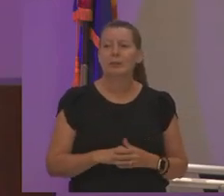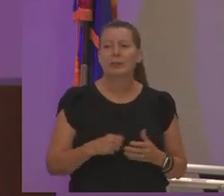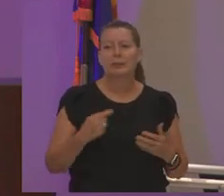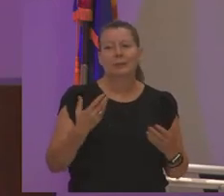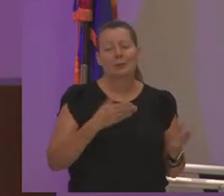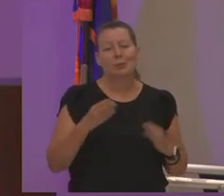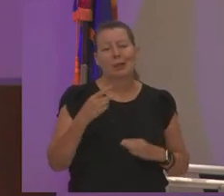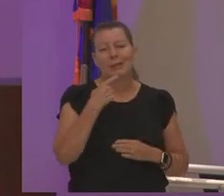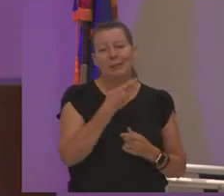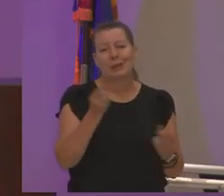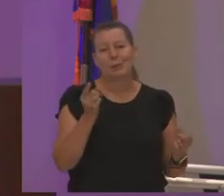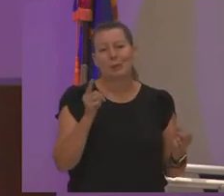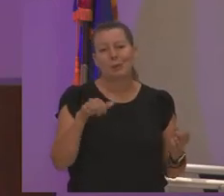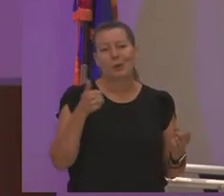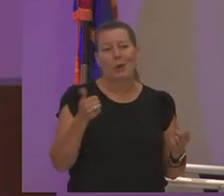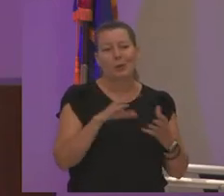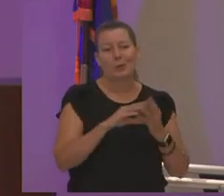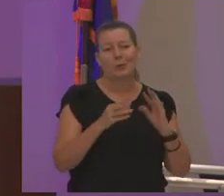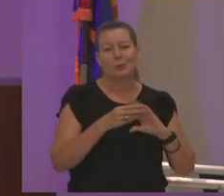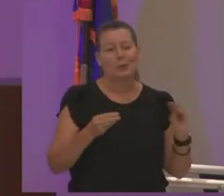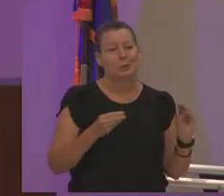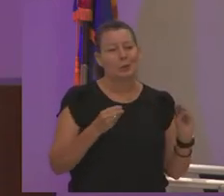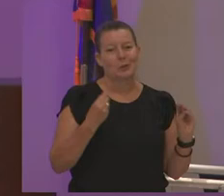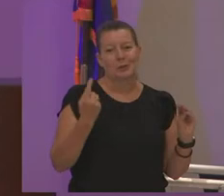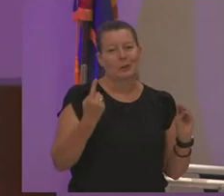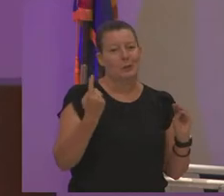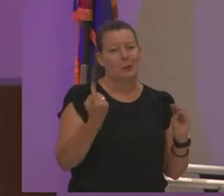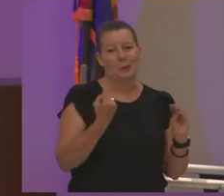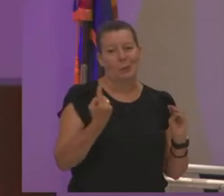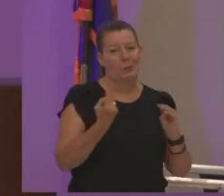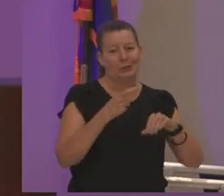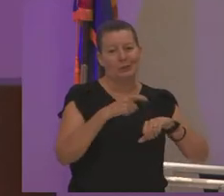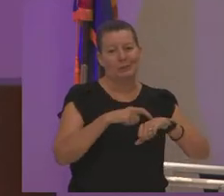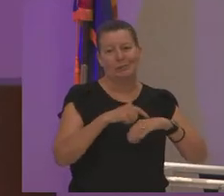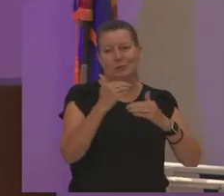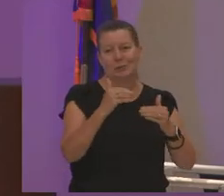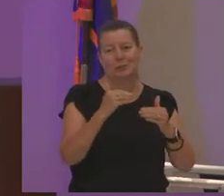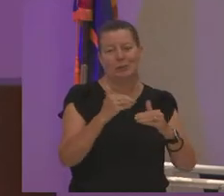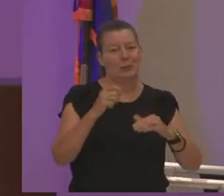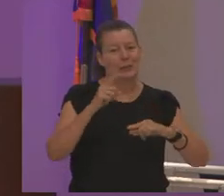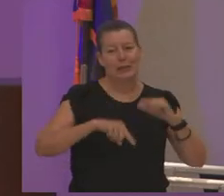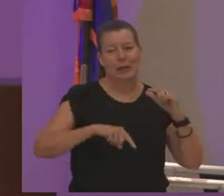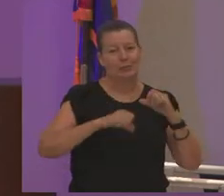know you know there's only so much time there's only an hour dr roberts you can't go on and on